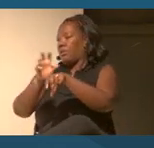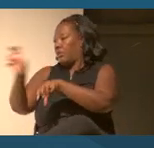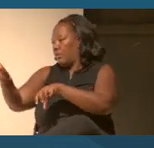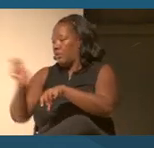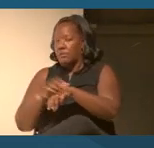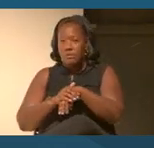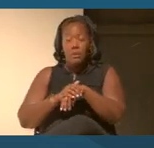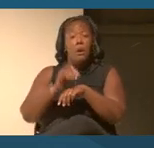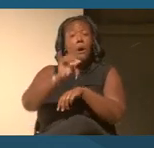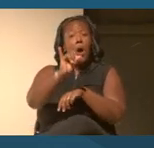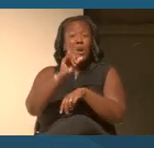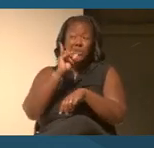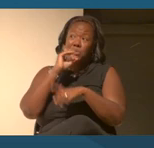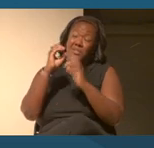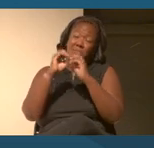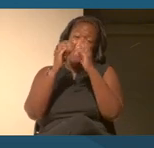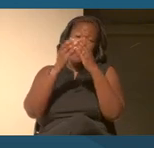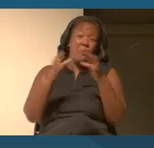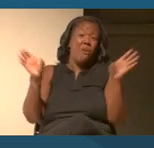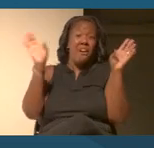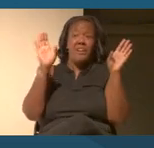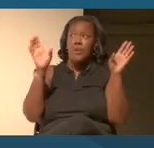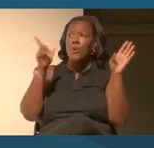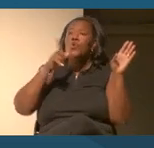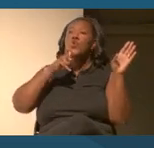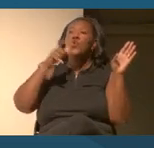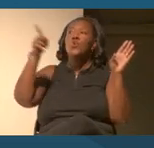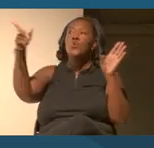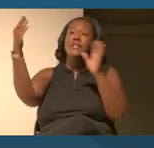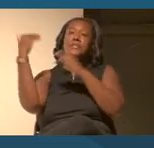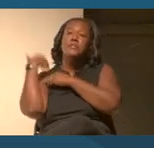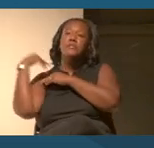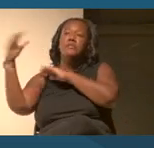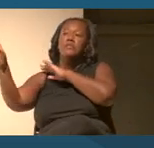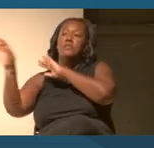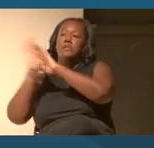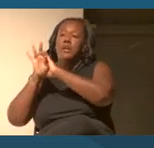But it also is a broader question of like, who gets to do the counting?